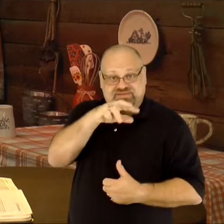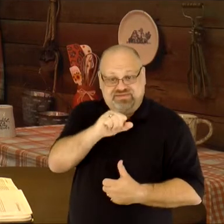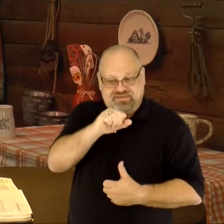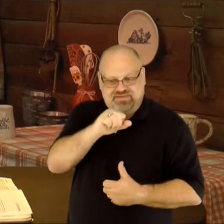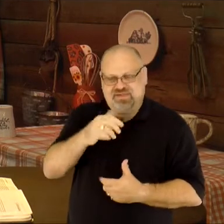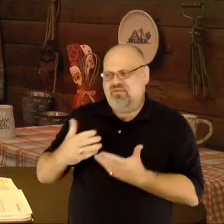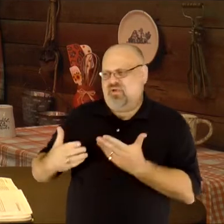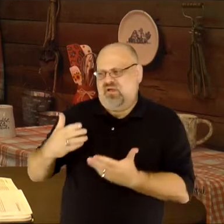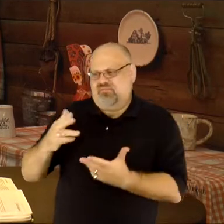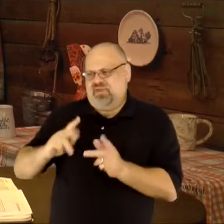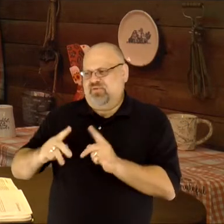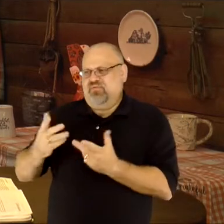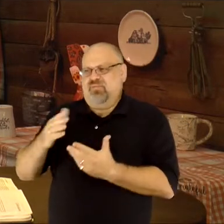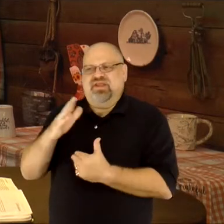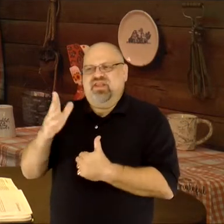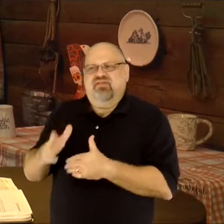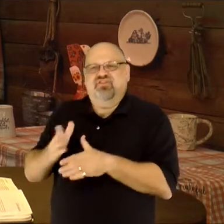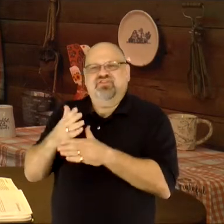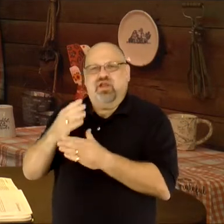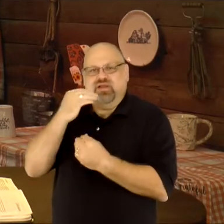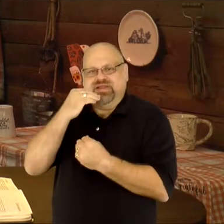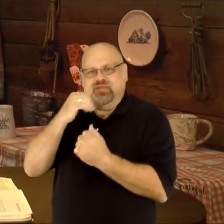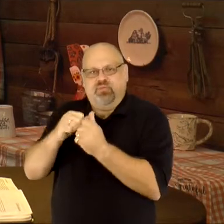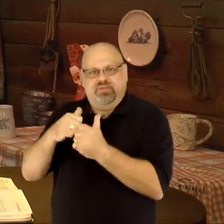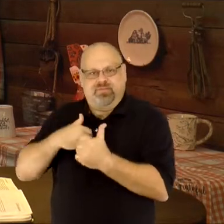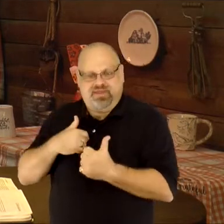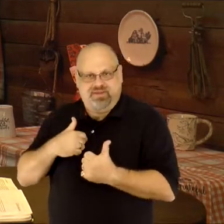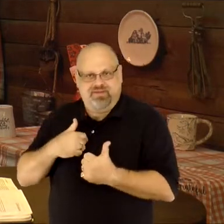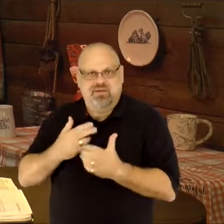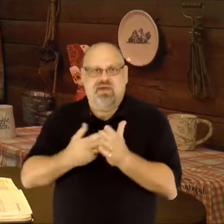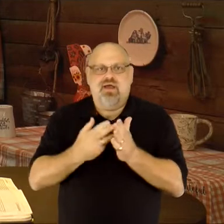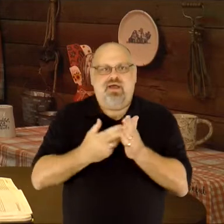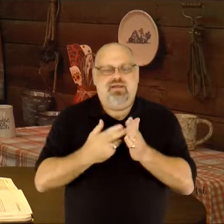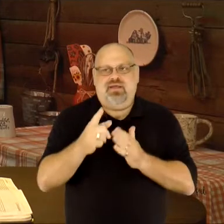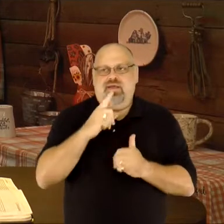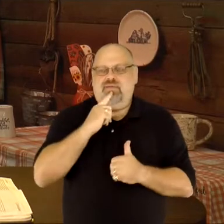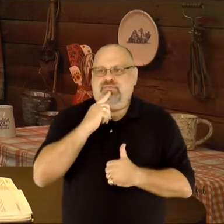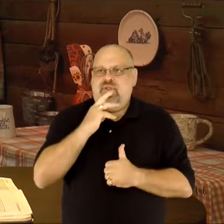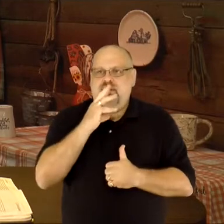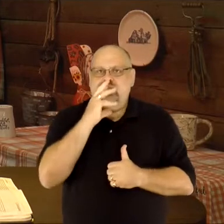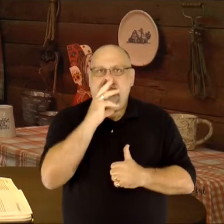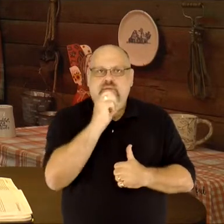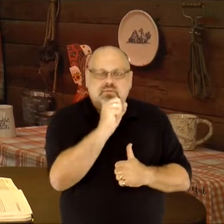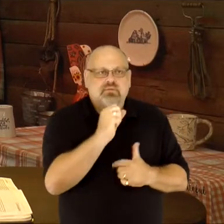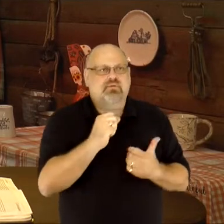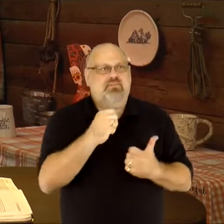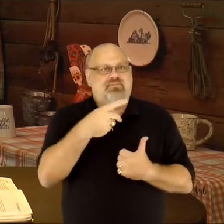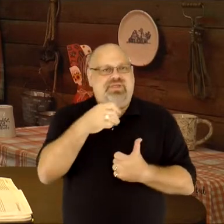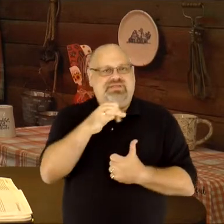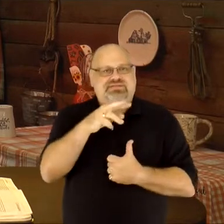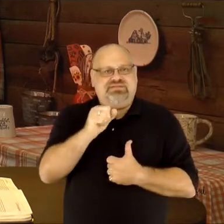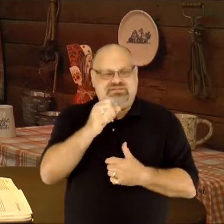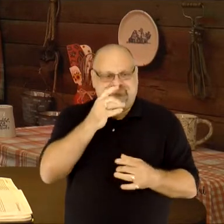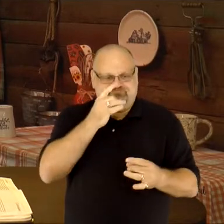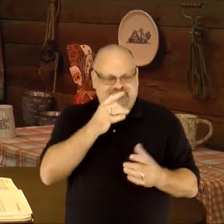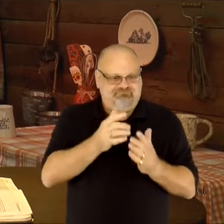probably never share a meal with me." To be honest, I am such a pizza afficionado that when Pastor Anayansi